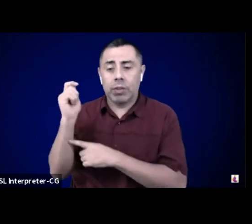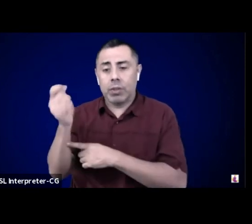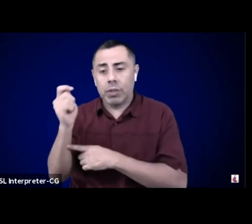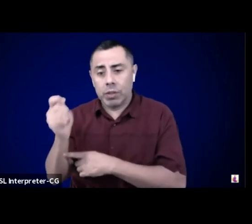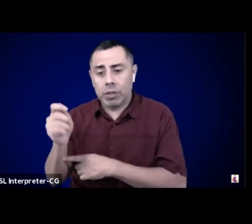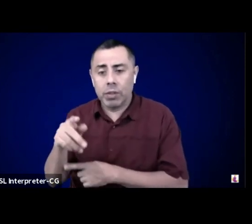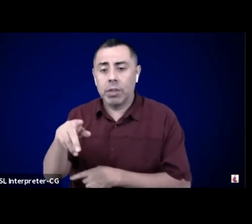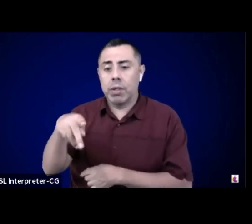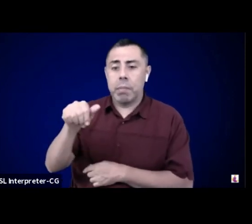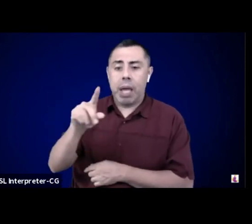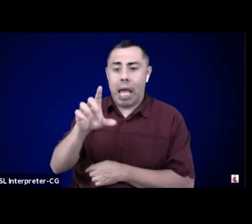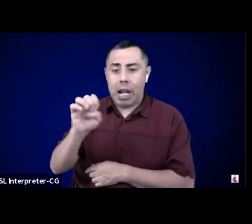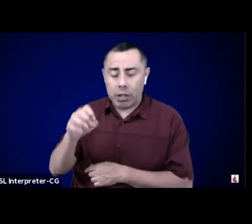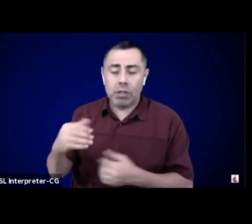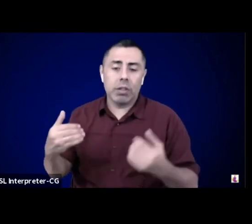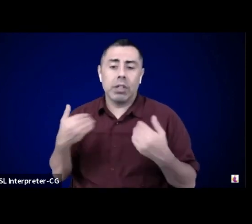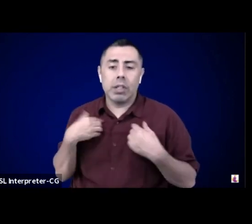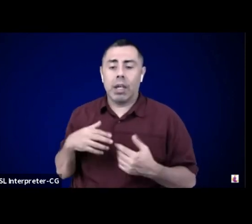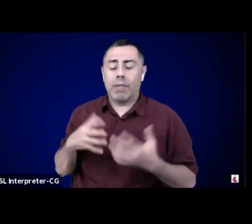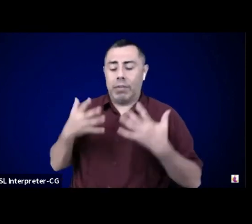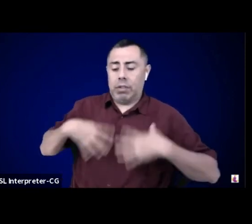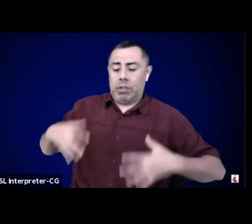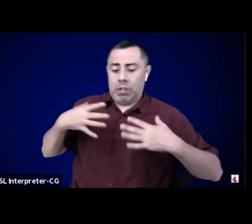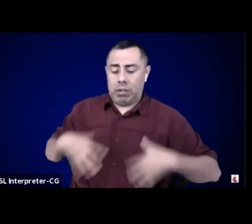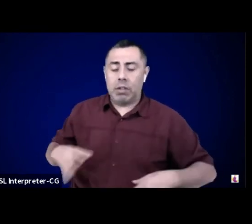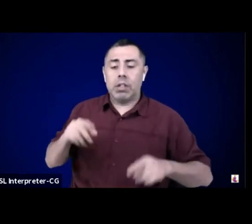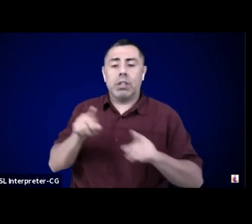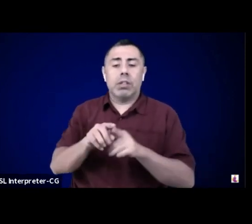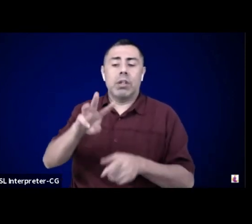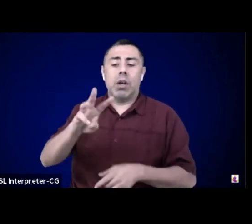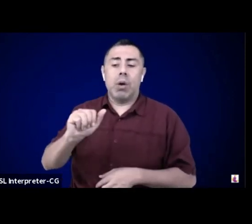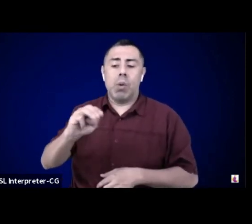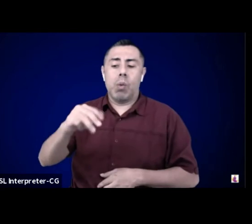And in cursive, please write this sentence.